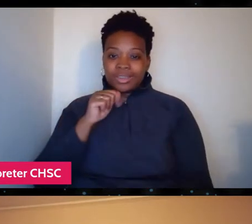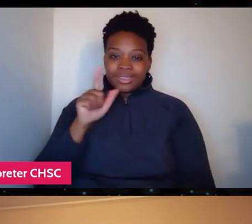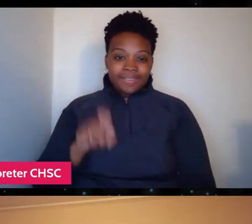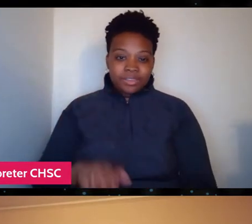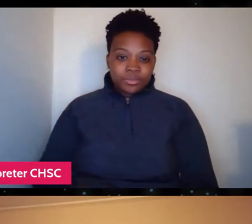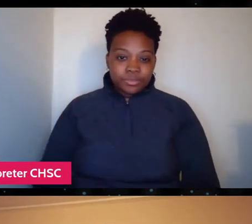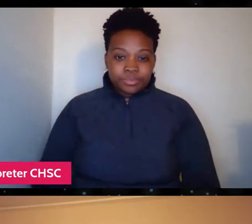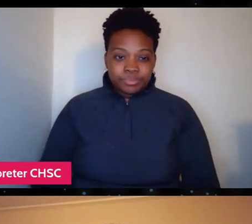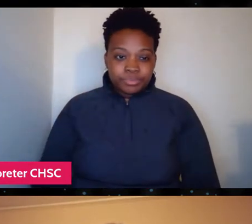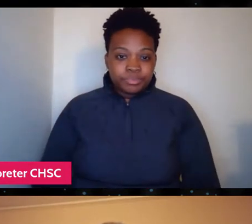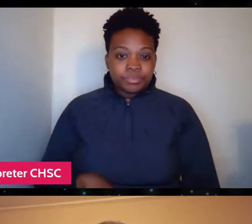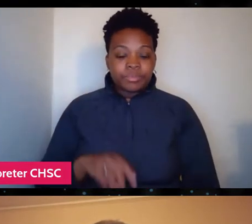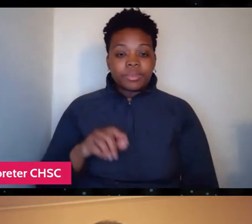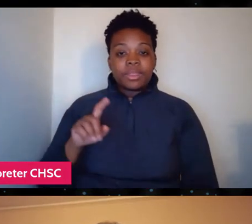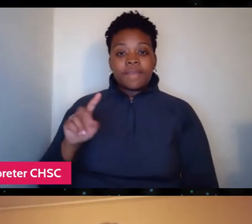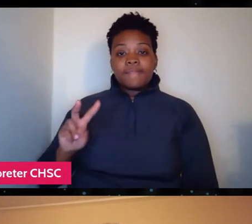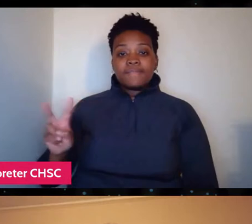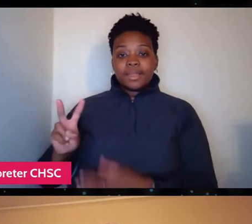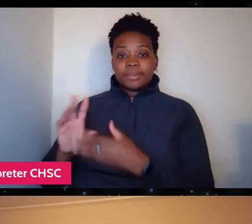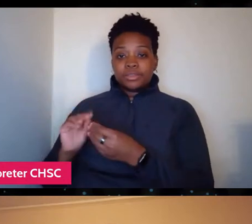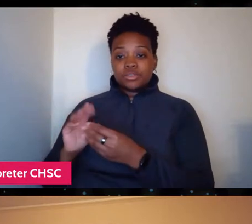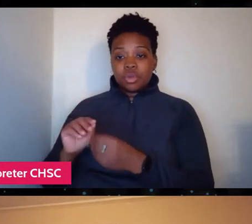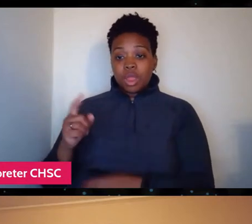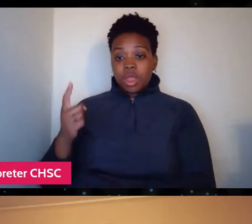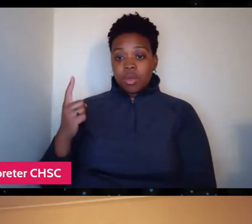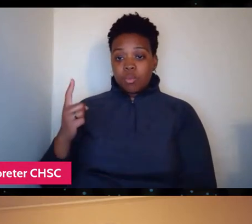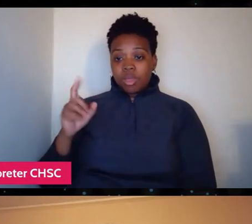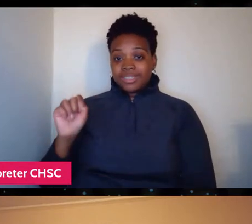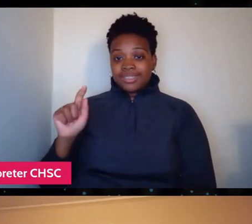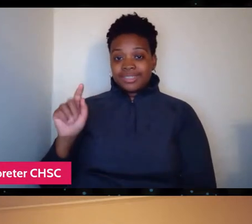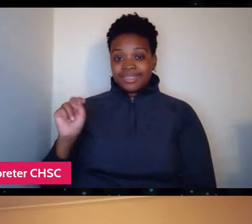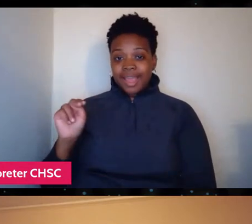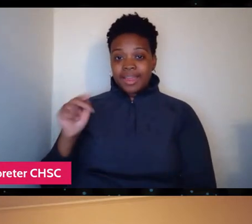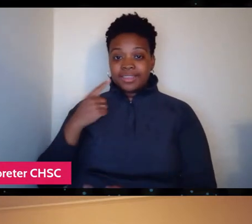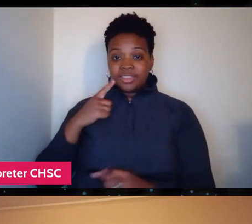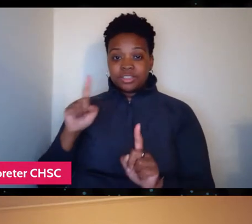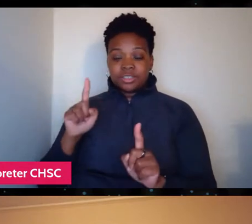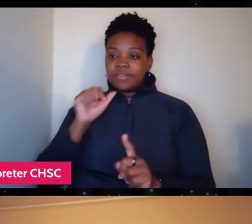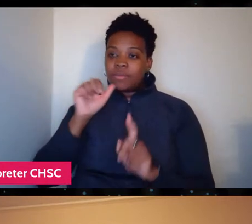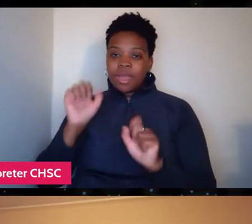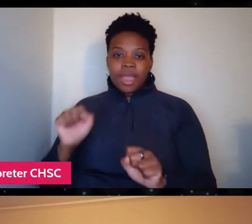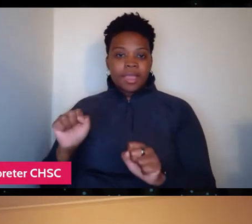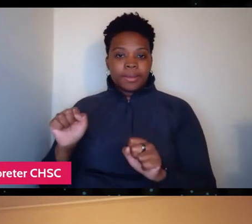one of the many things he achieved was he was able to bring people together from both sides of the aisle